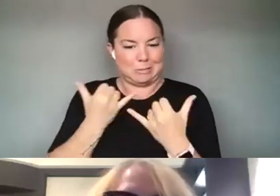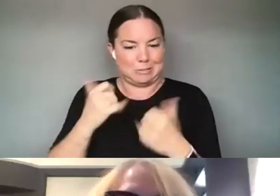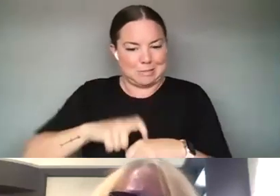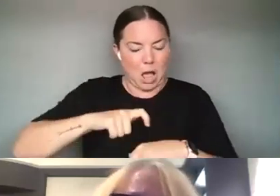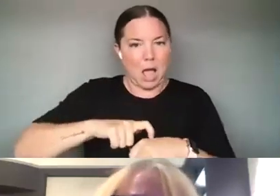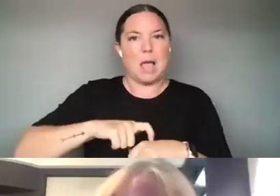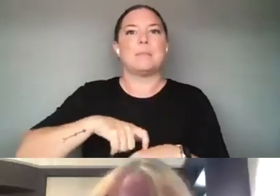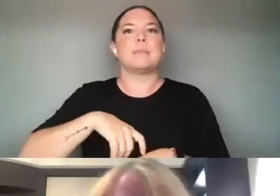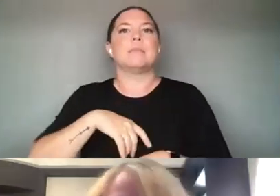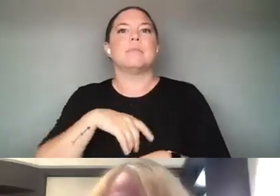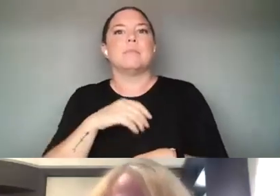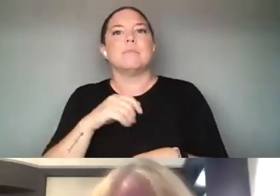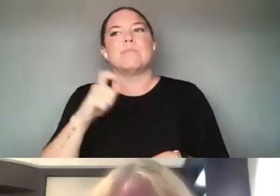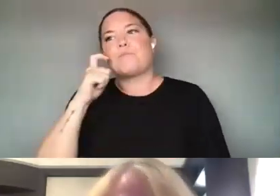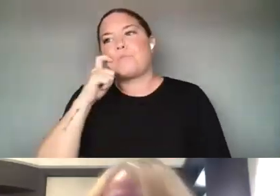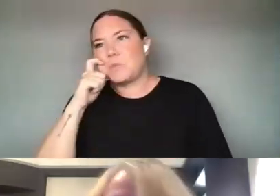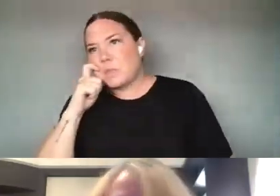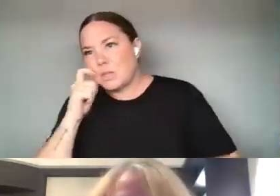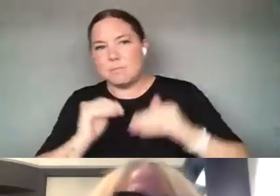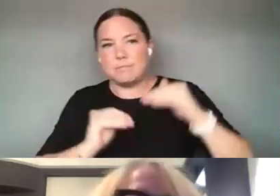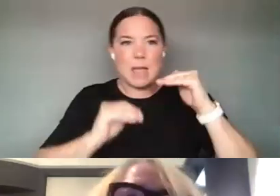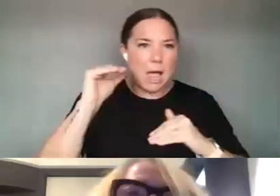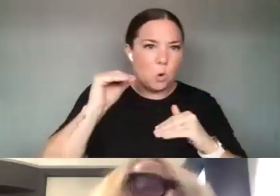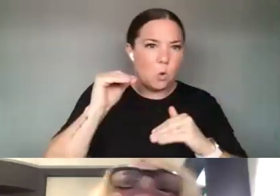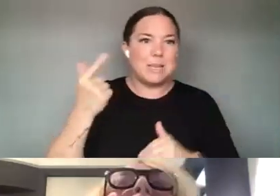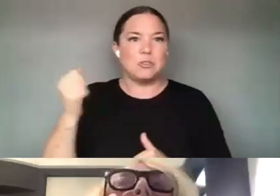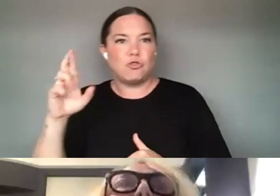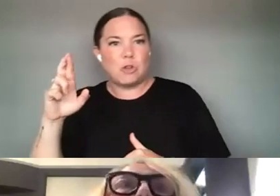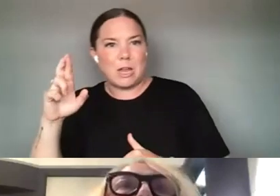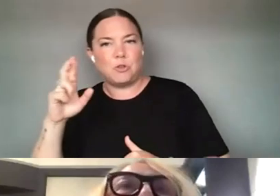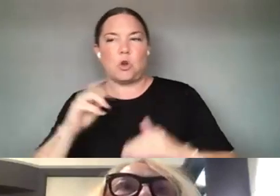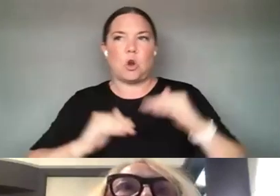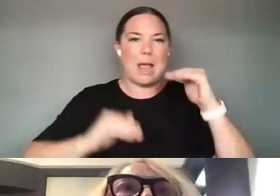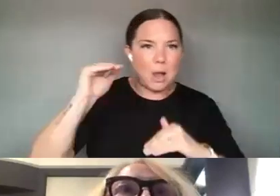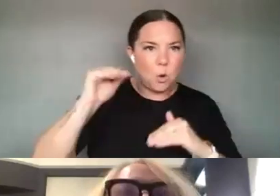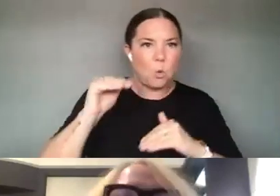GENDER EQUITY AND CLIMATE CHANGE TO NAME JUST A FEW. I THINK WHAT WE DON'T OFTEN THINK ABOUT